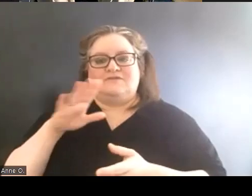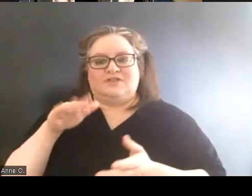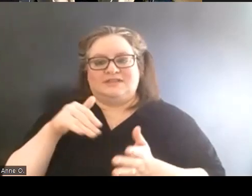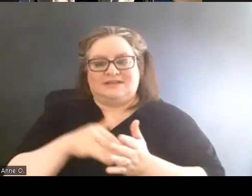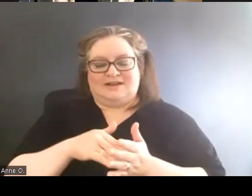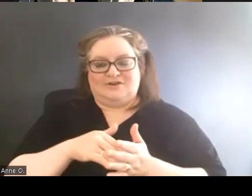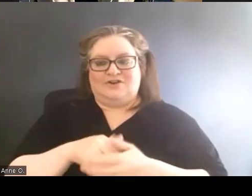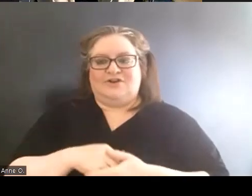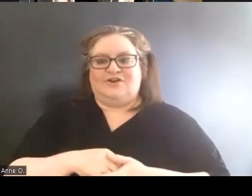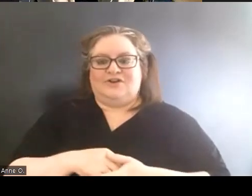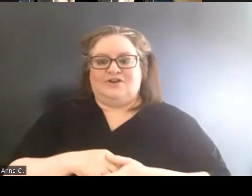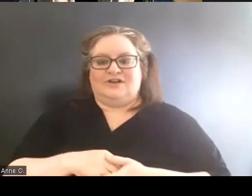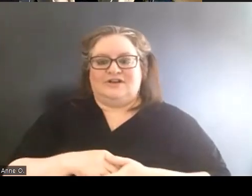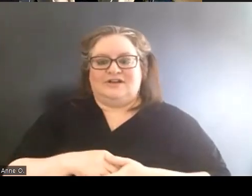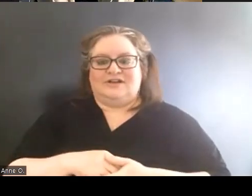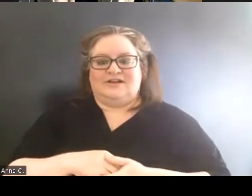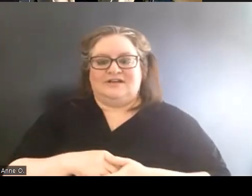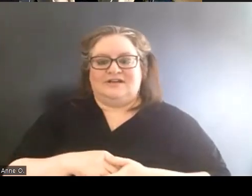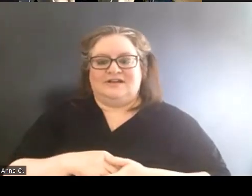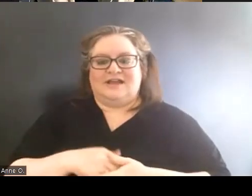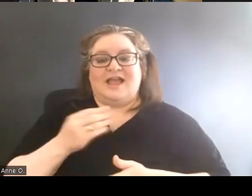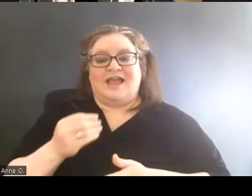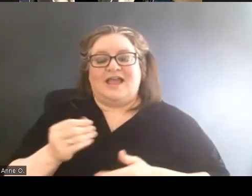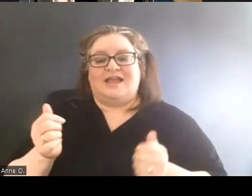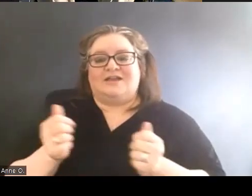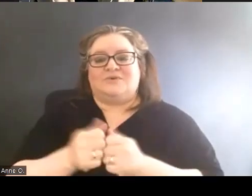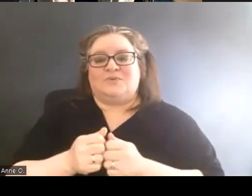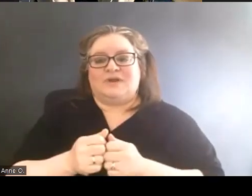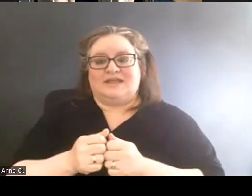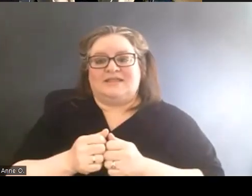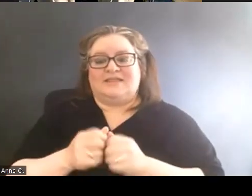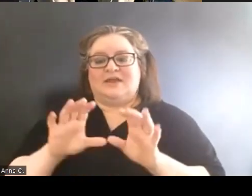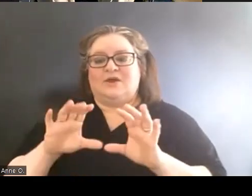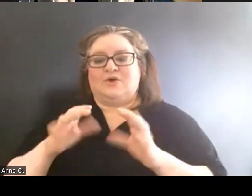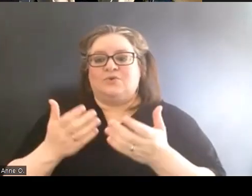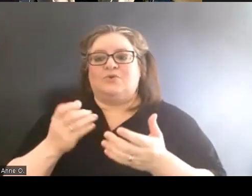and along with a group of many of the people